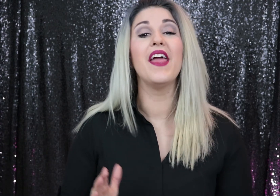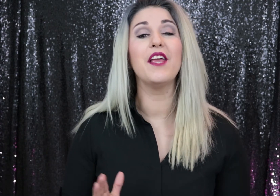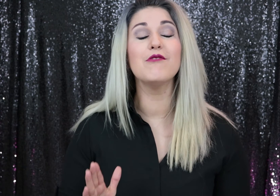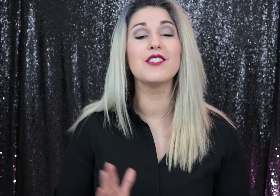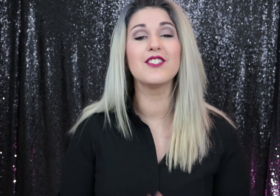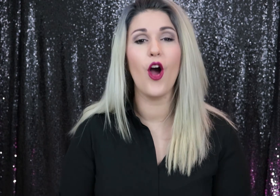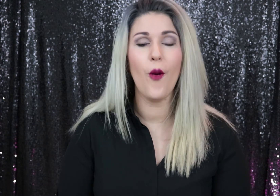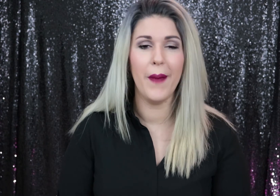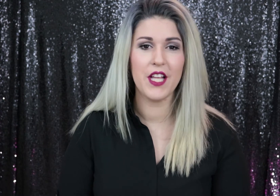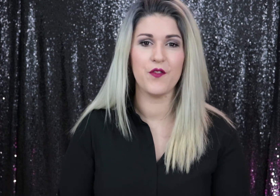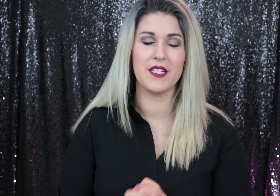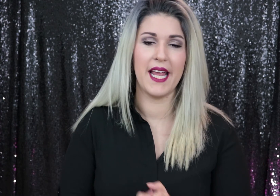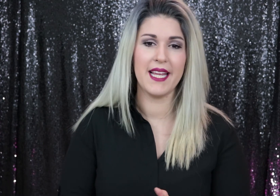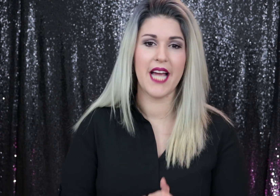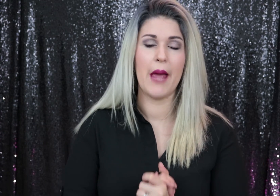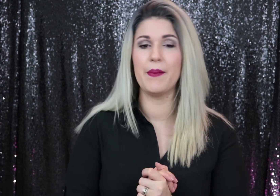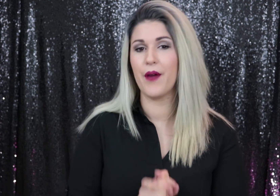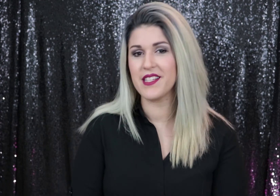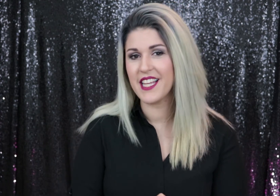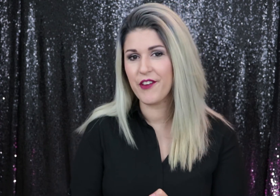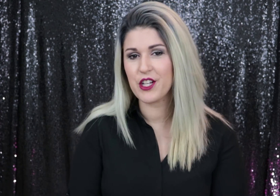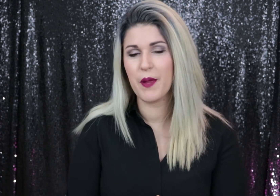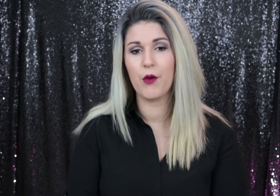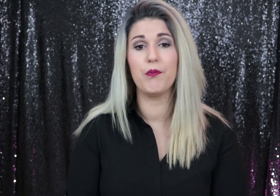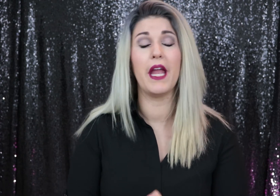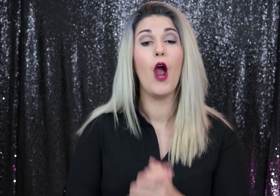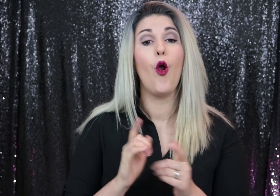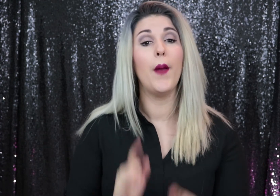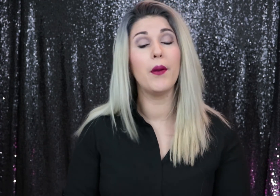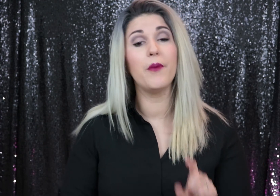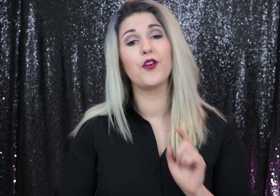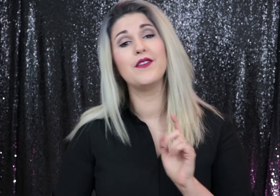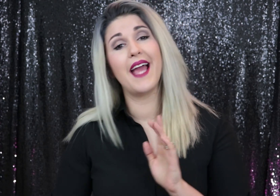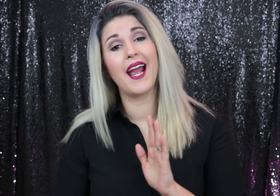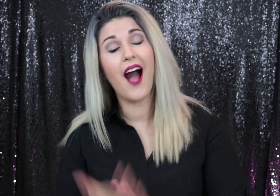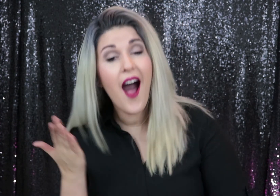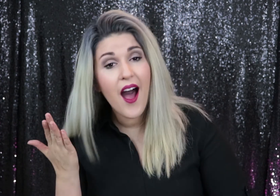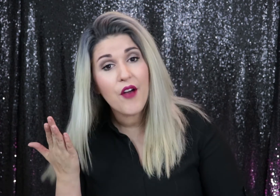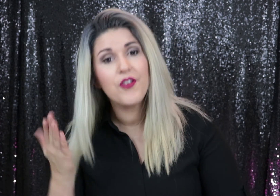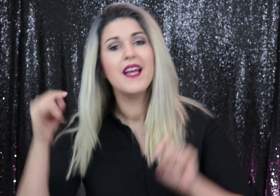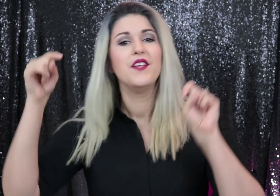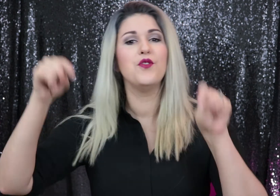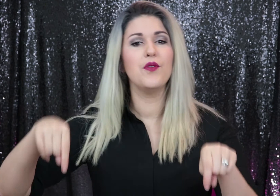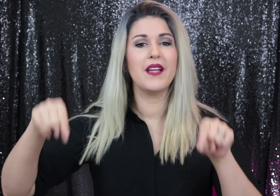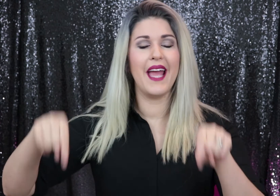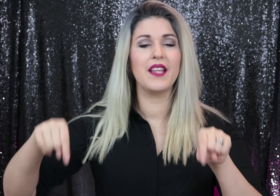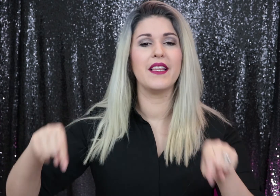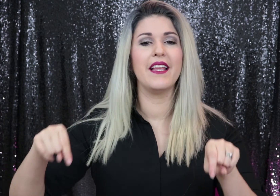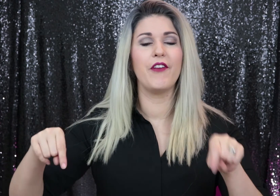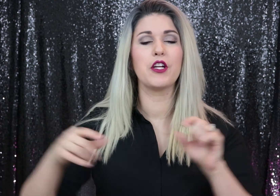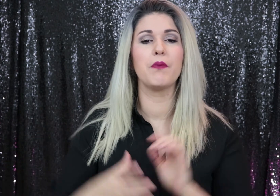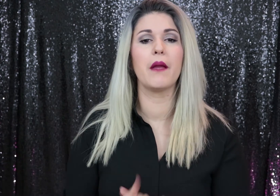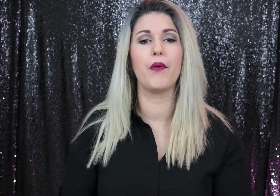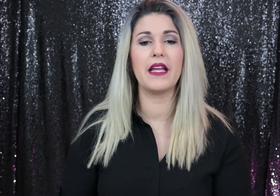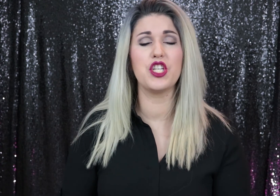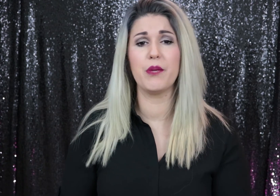Thank you so much for taking time and practicing finger spelling with me. Remember, before you take off to get the finger spelling practice, she,